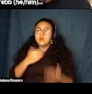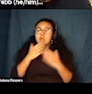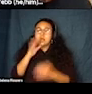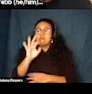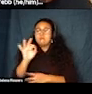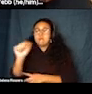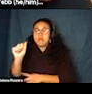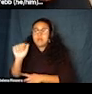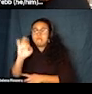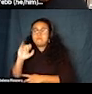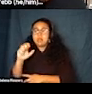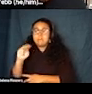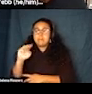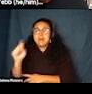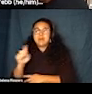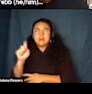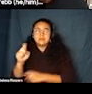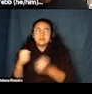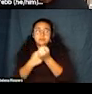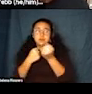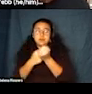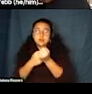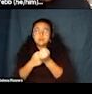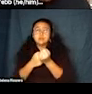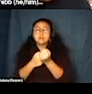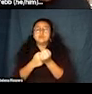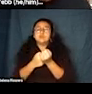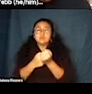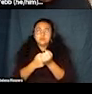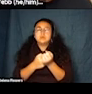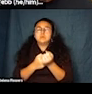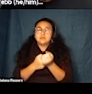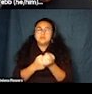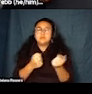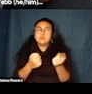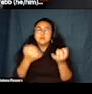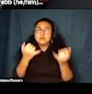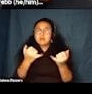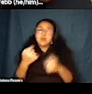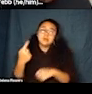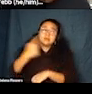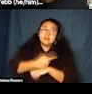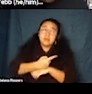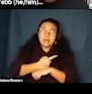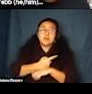sponsors, especially national endowment for the arts and today's day sponsor, all of our sponsors have